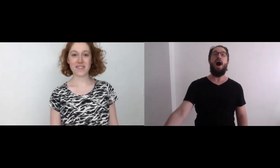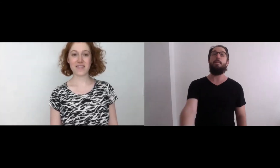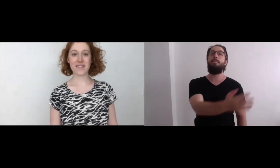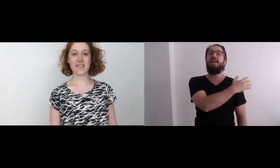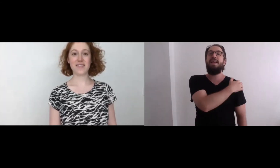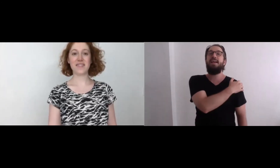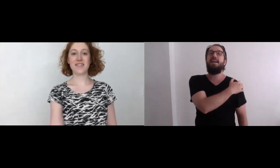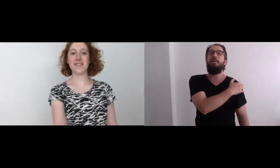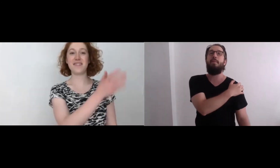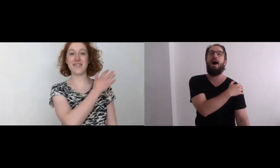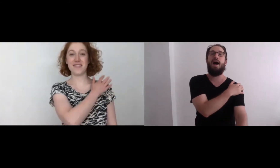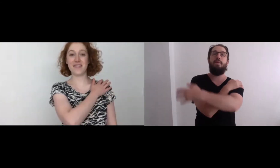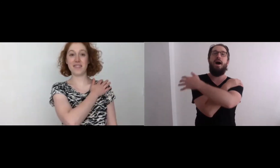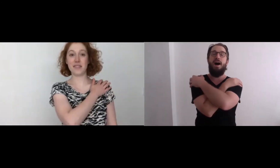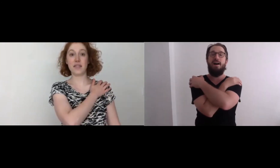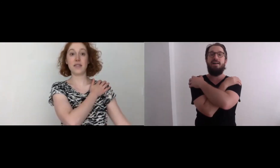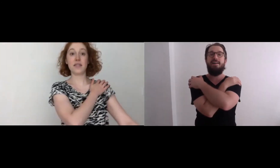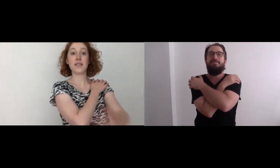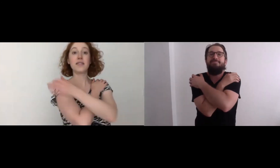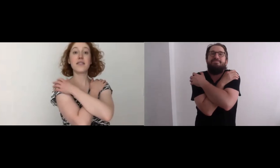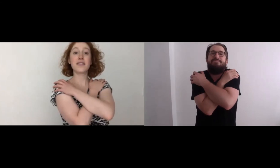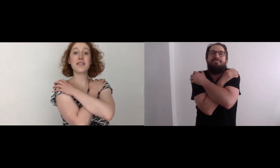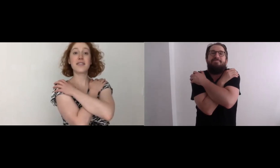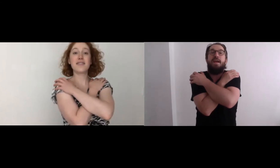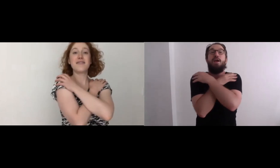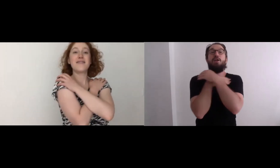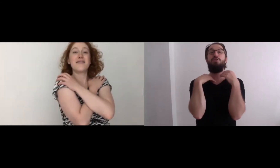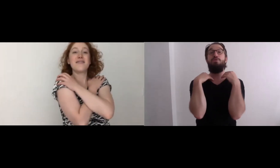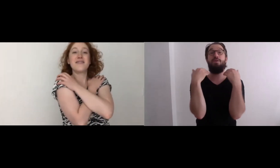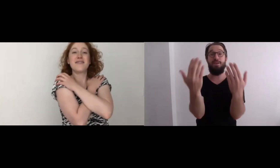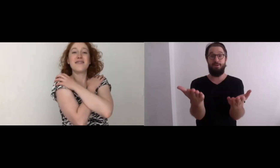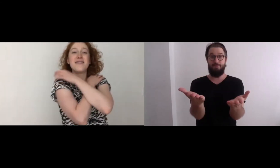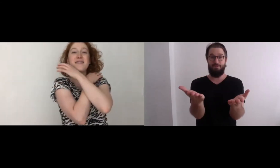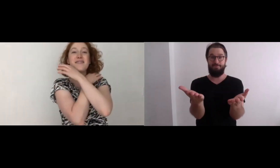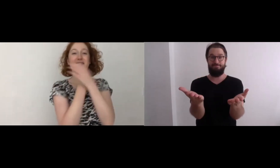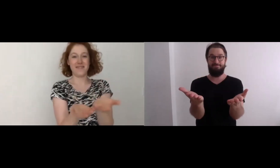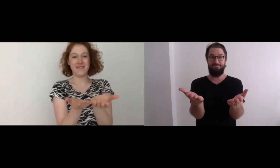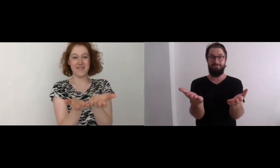A big mime hug... ...to you.